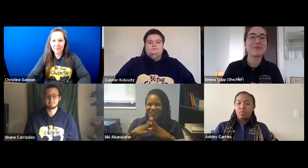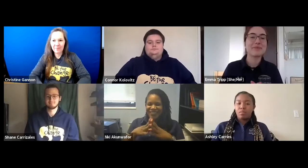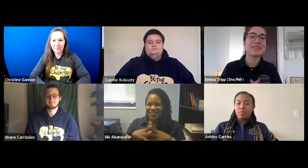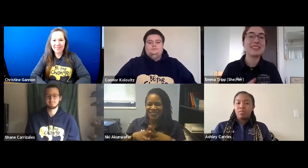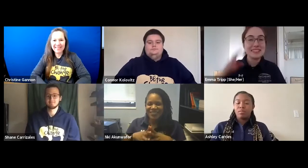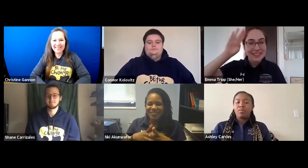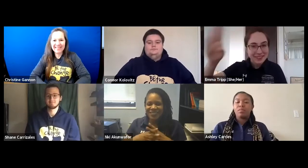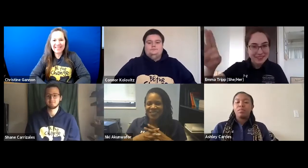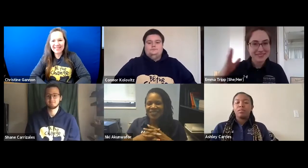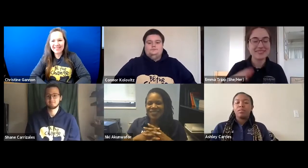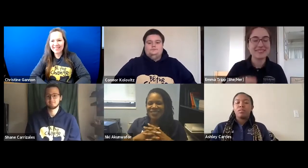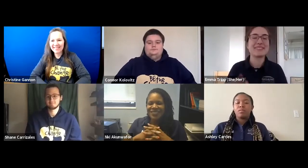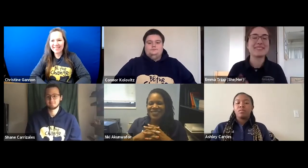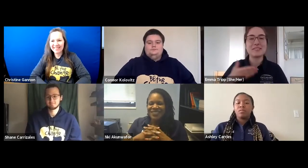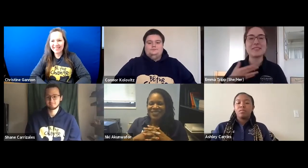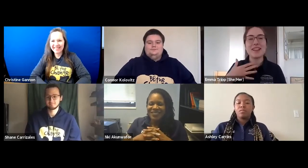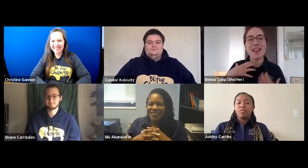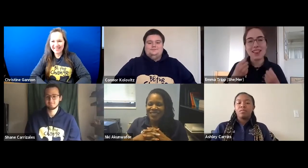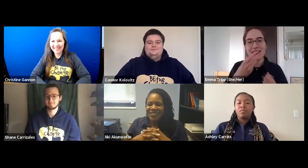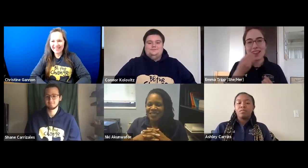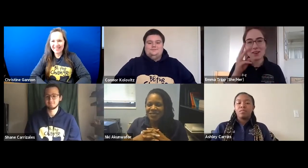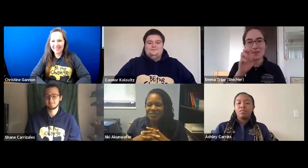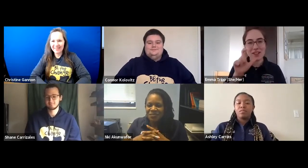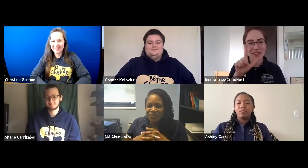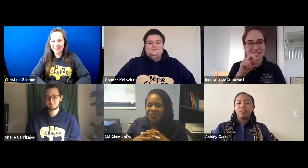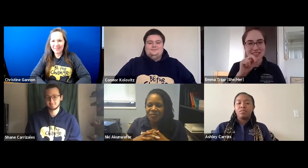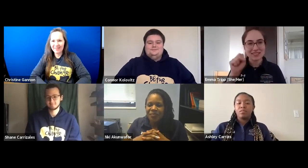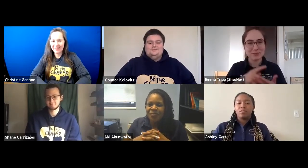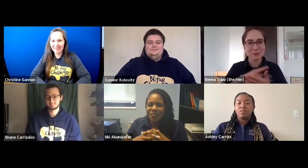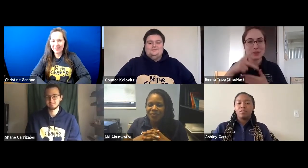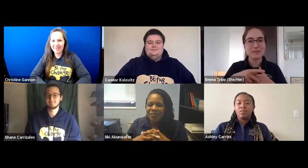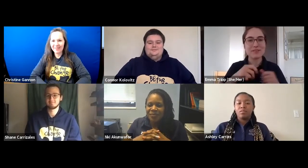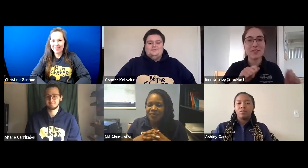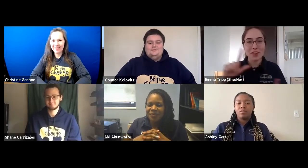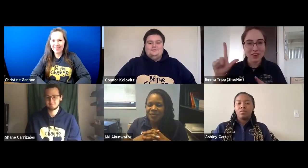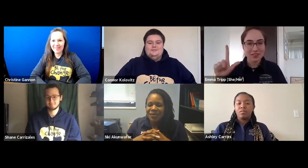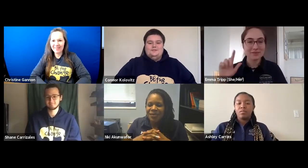Hello, welcome to the Health & Wellness Programs vlog.